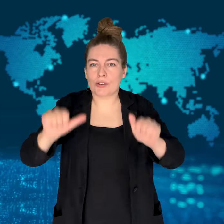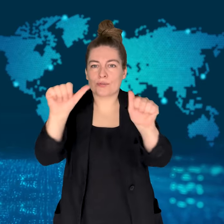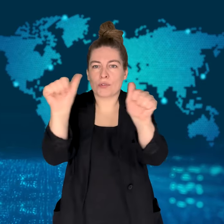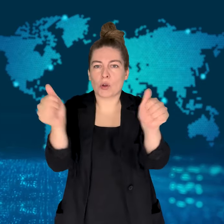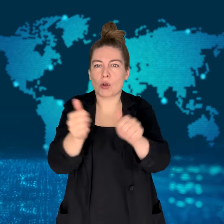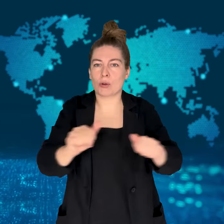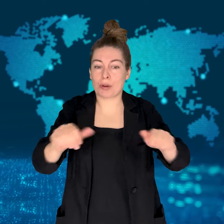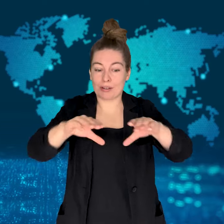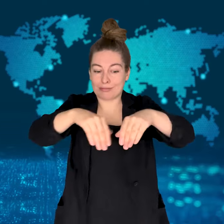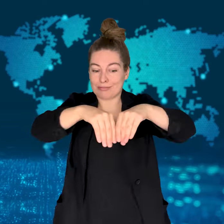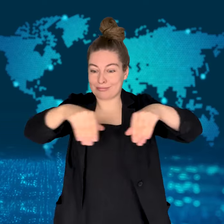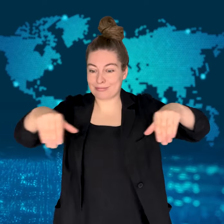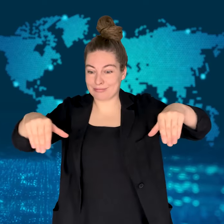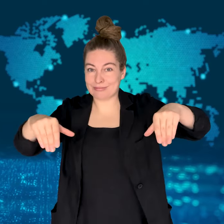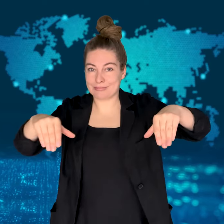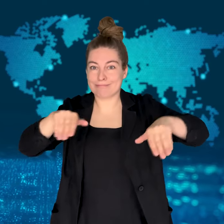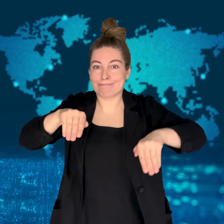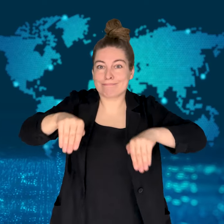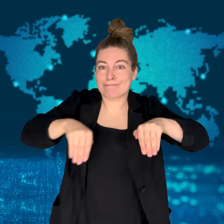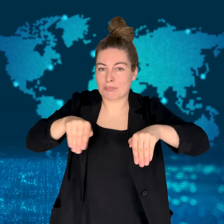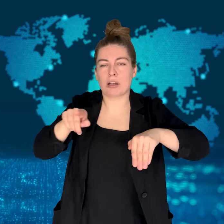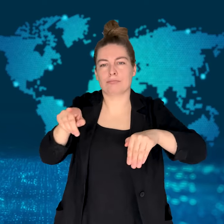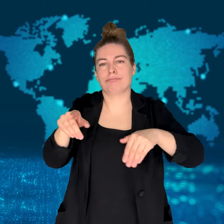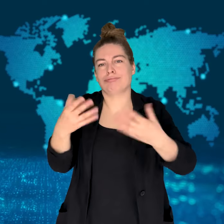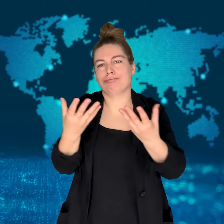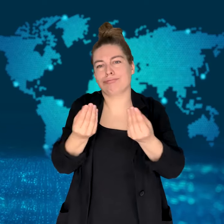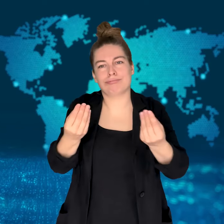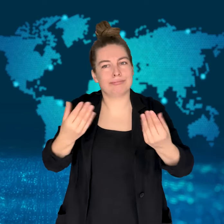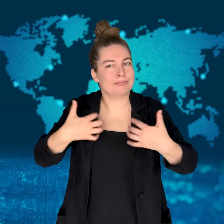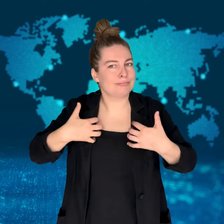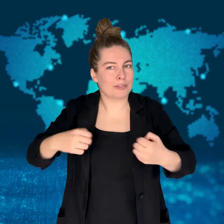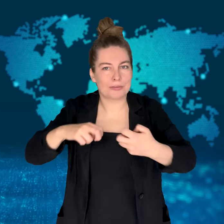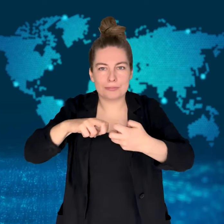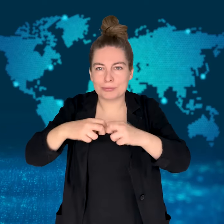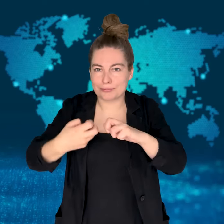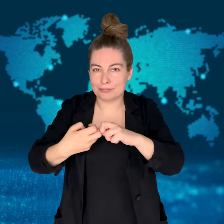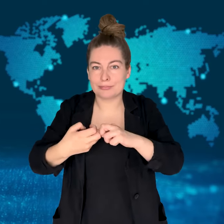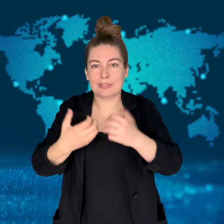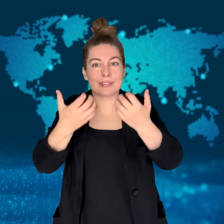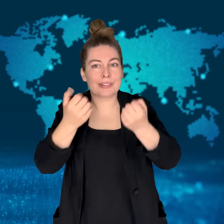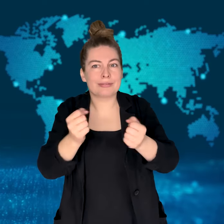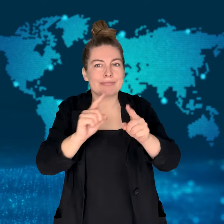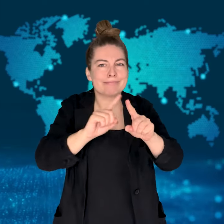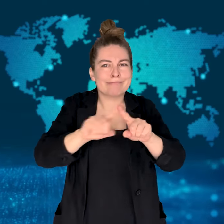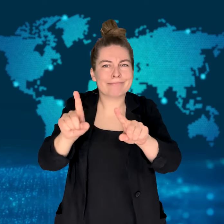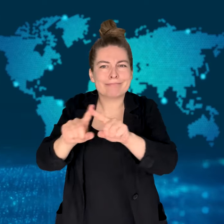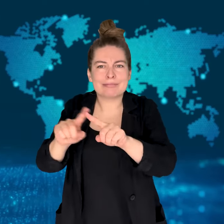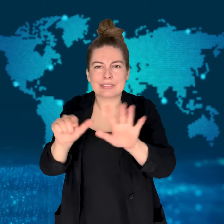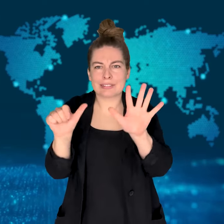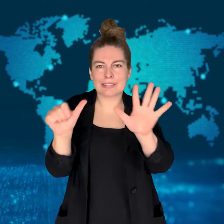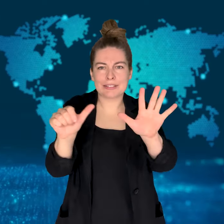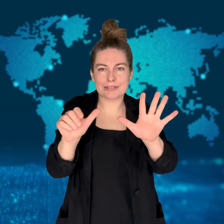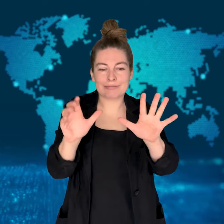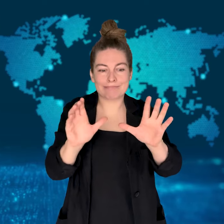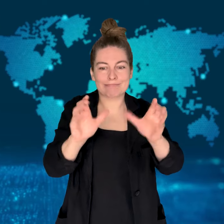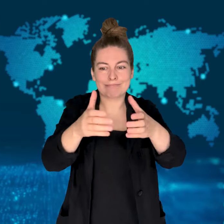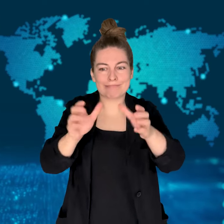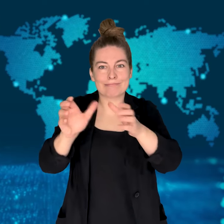because of its body shape. All six types - the standard long,